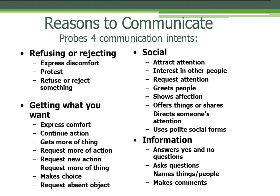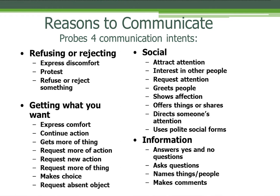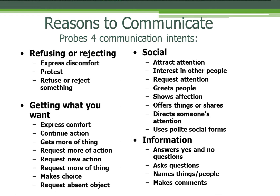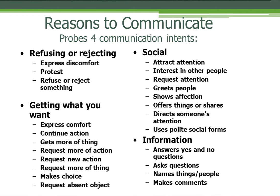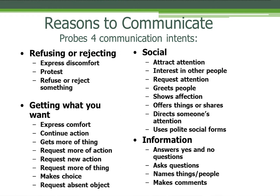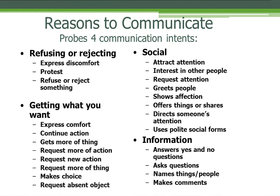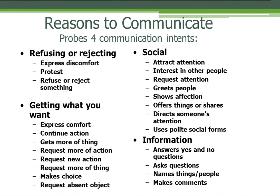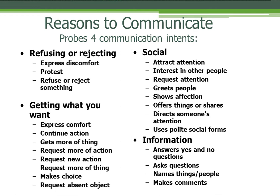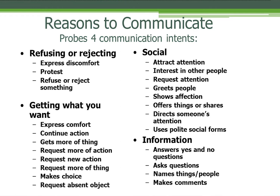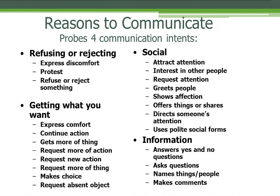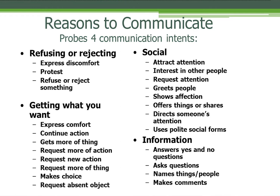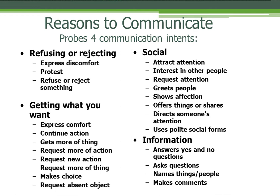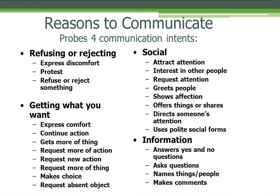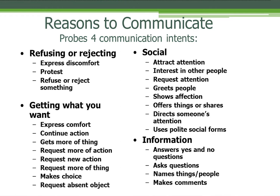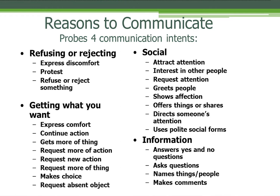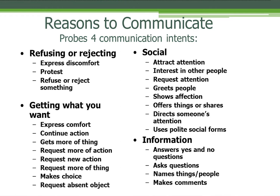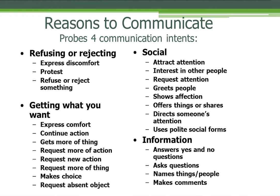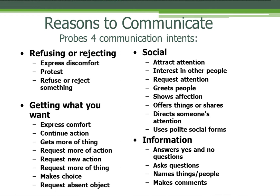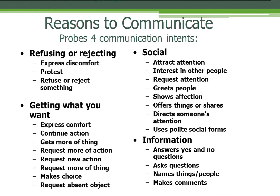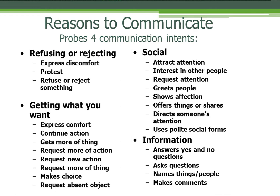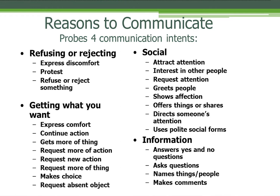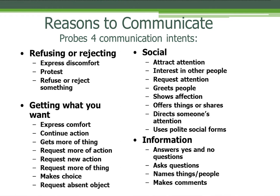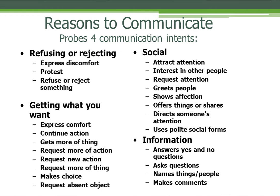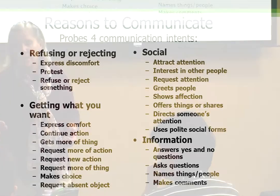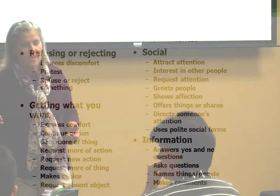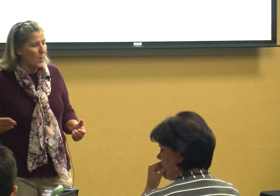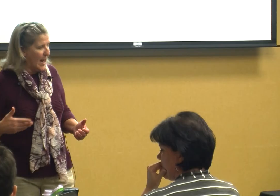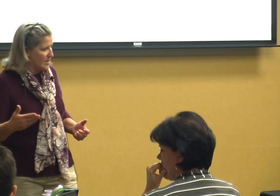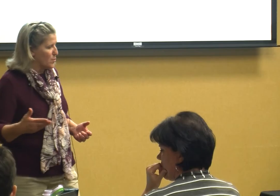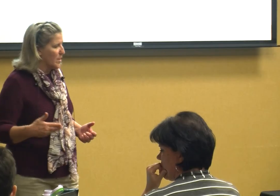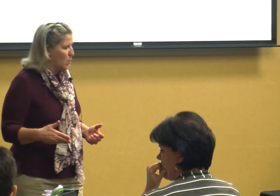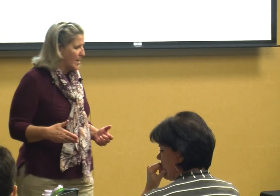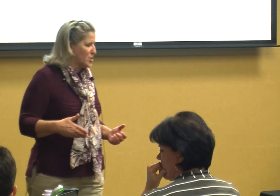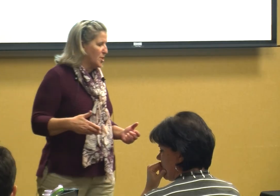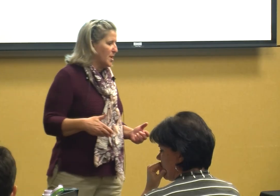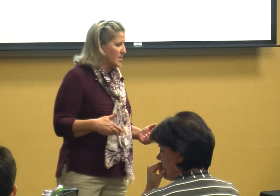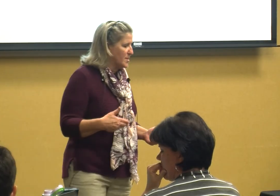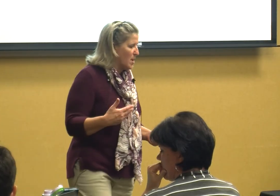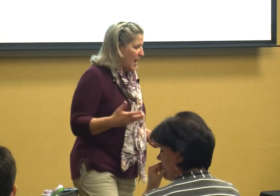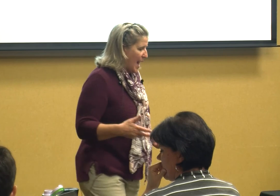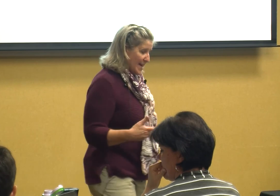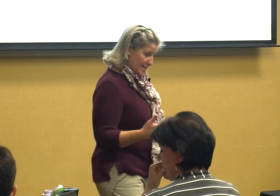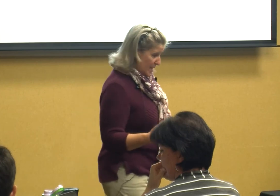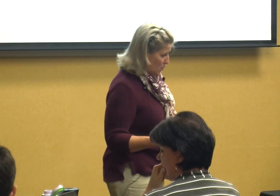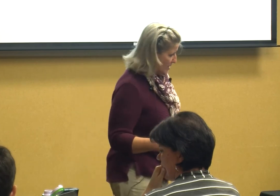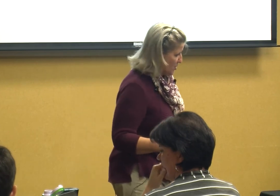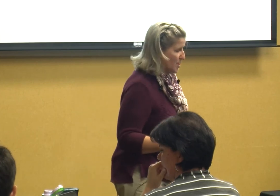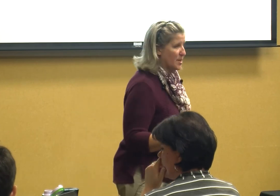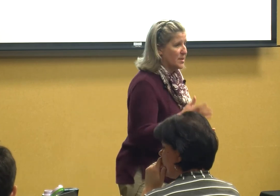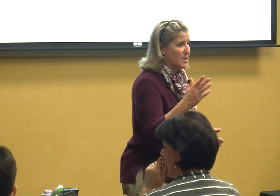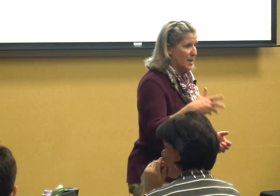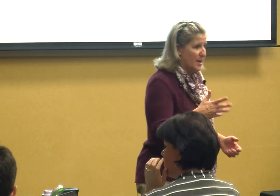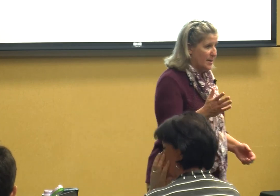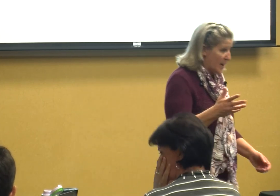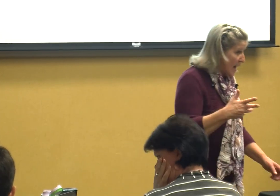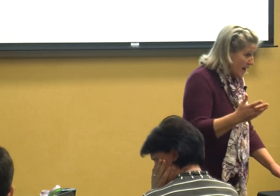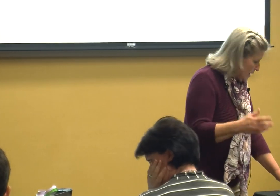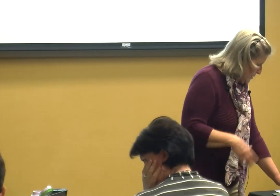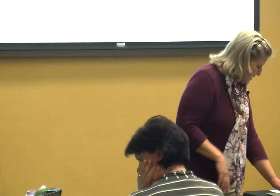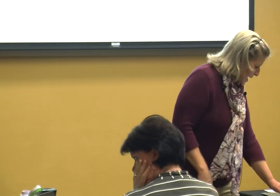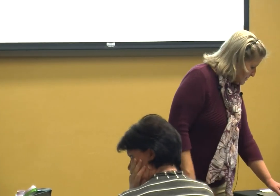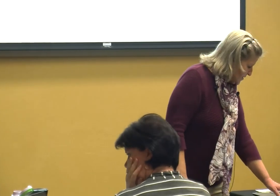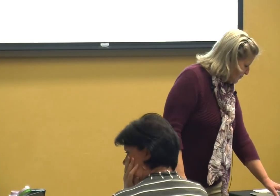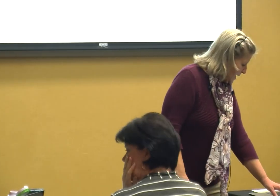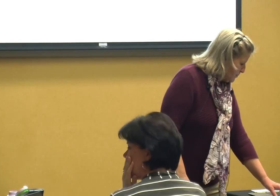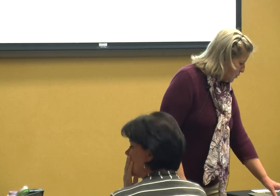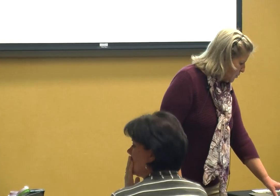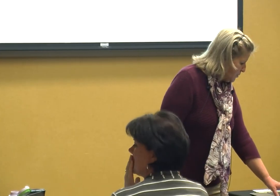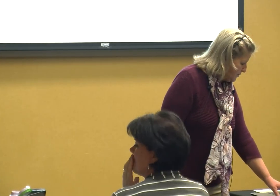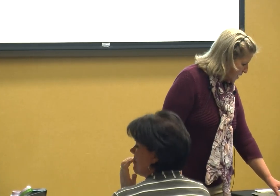that kind of stuff or for information so answering questions asking questions names of people those